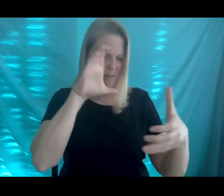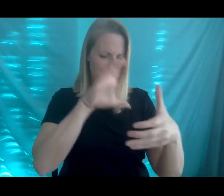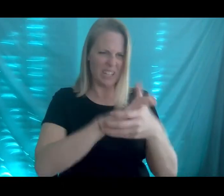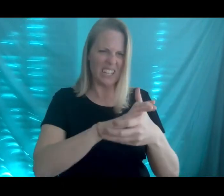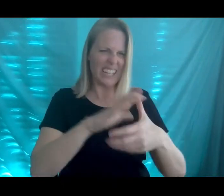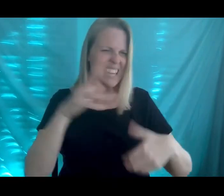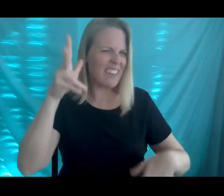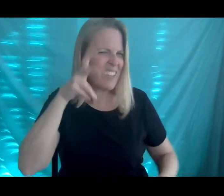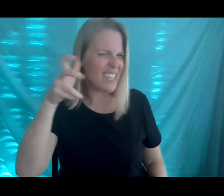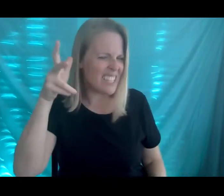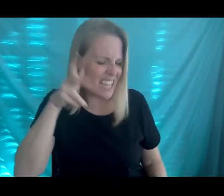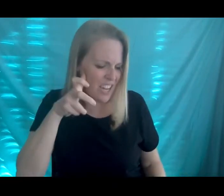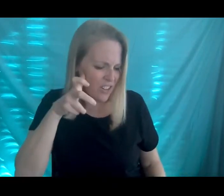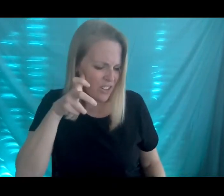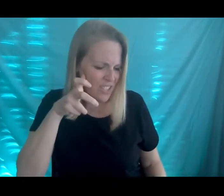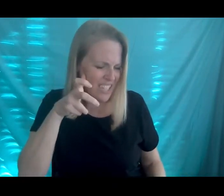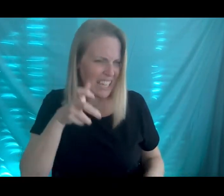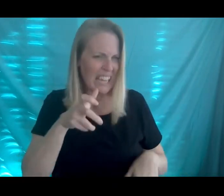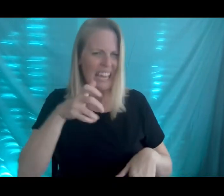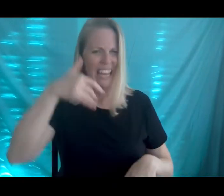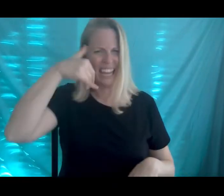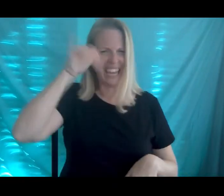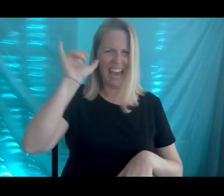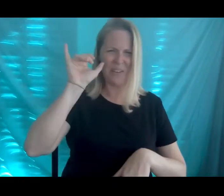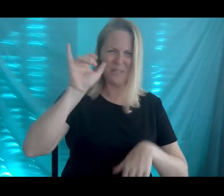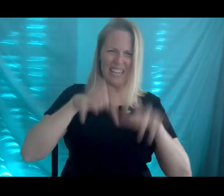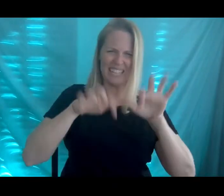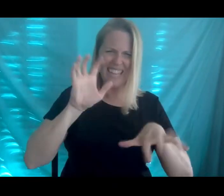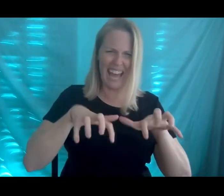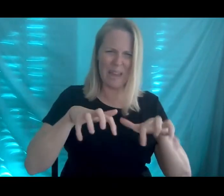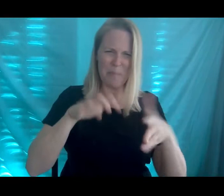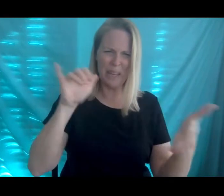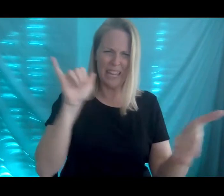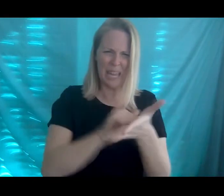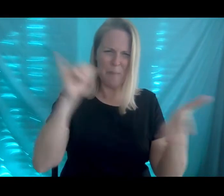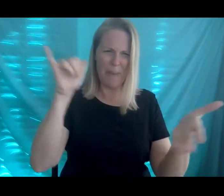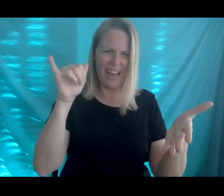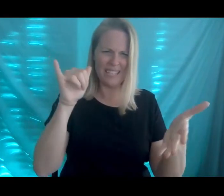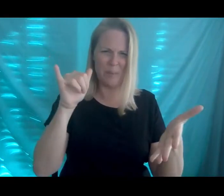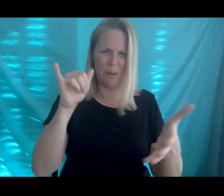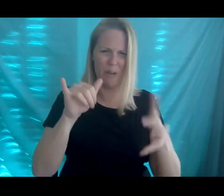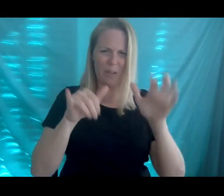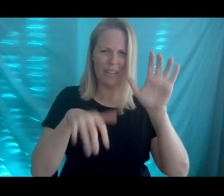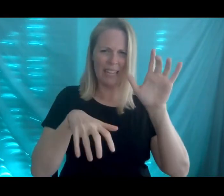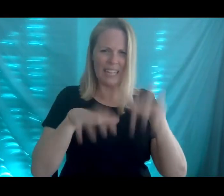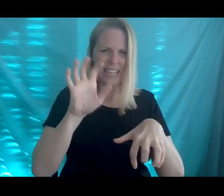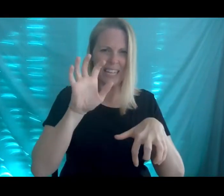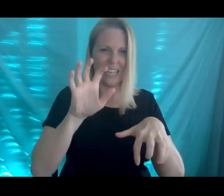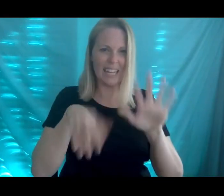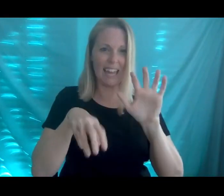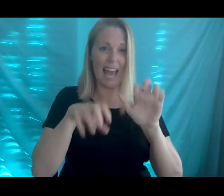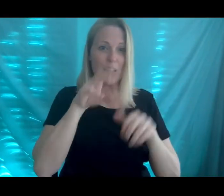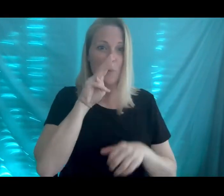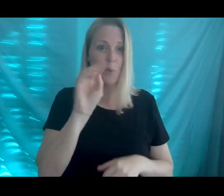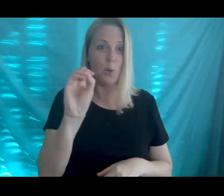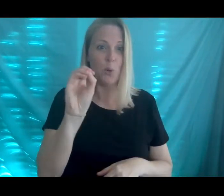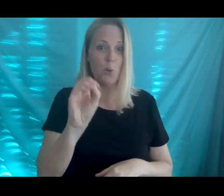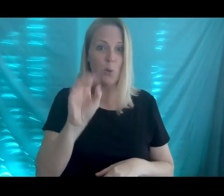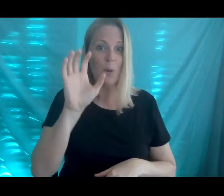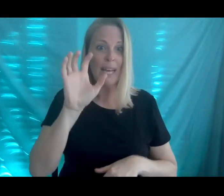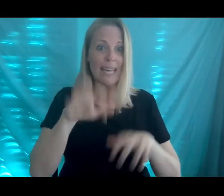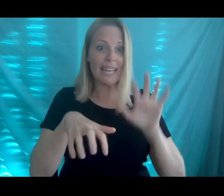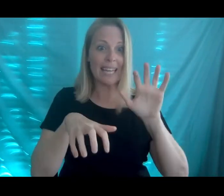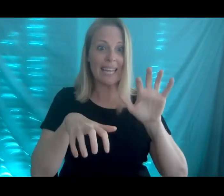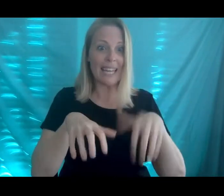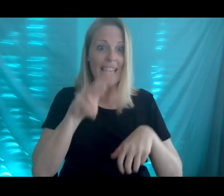believe his ears cows that type impossible click clack moo click clack